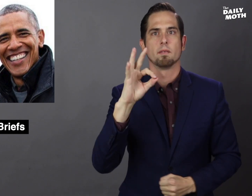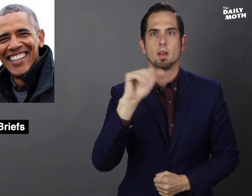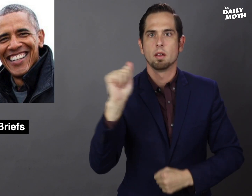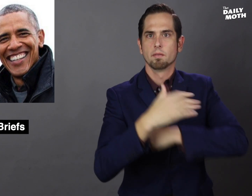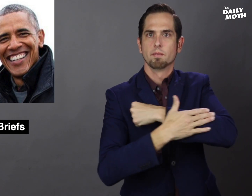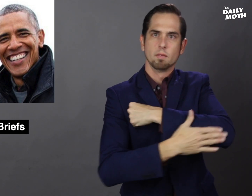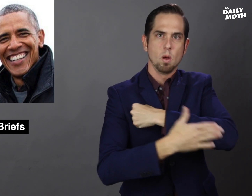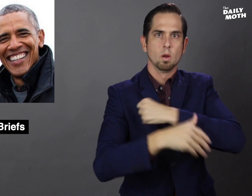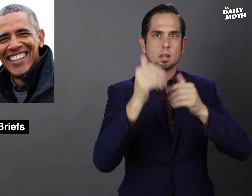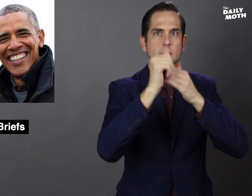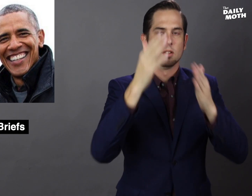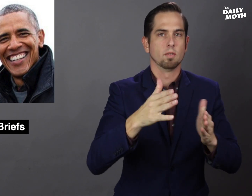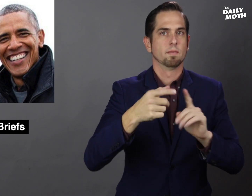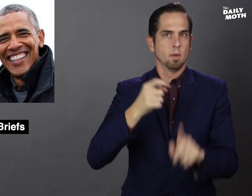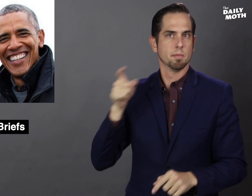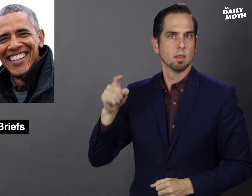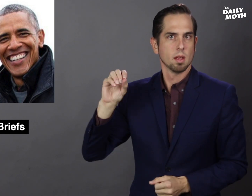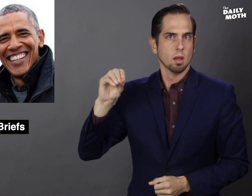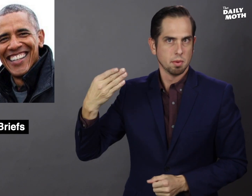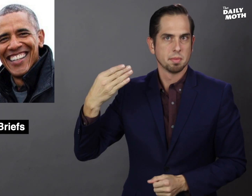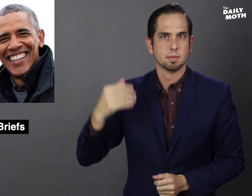of a foreign leader from Obama.